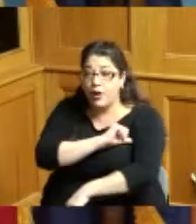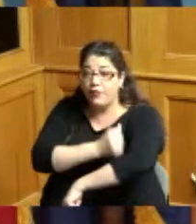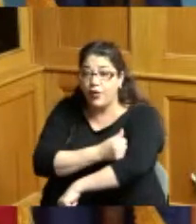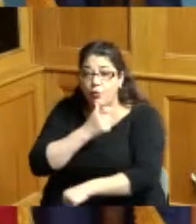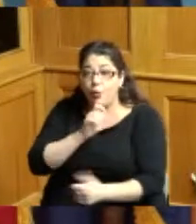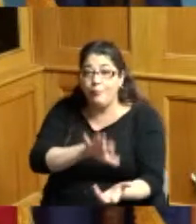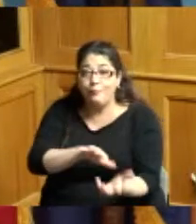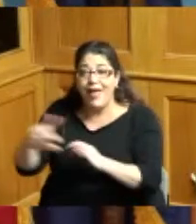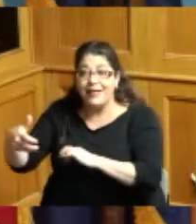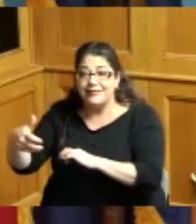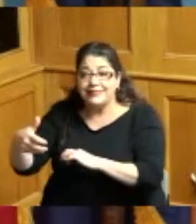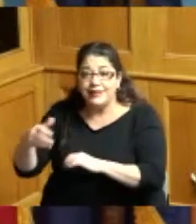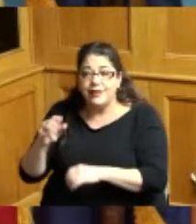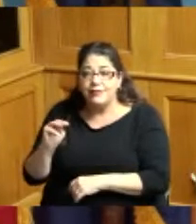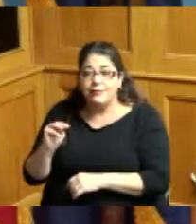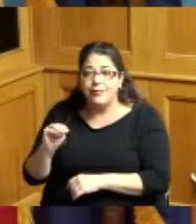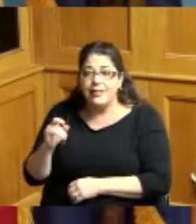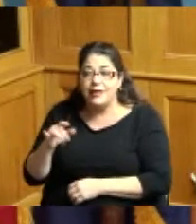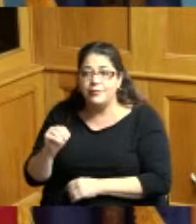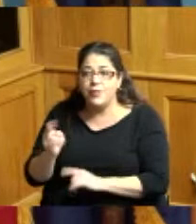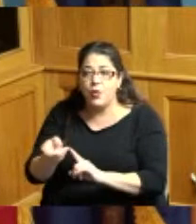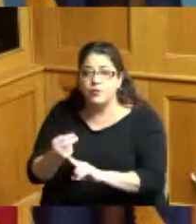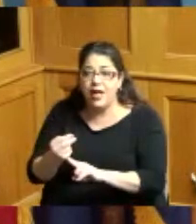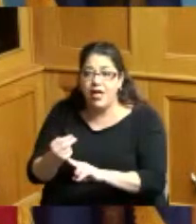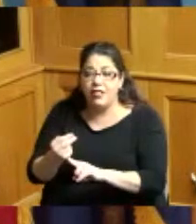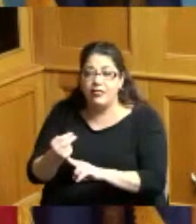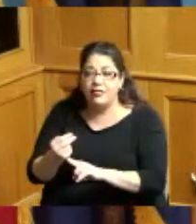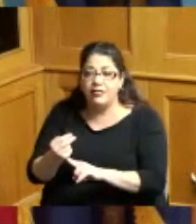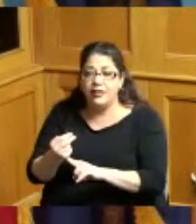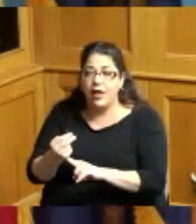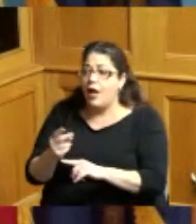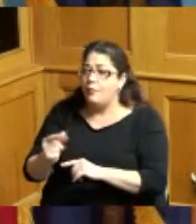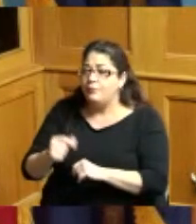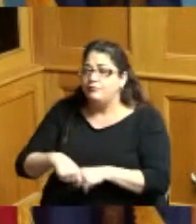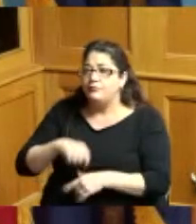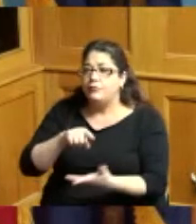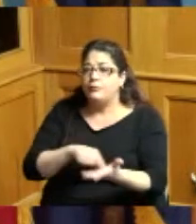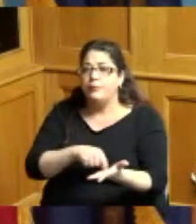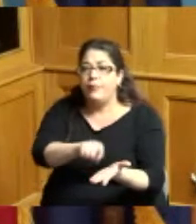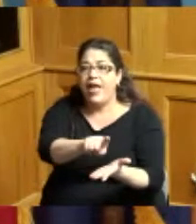the millennium hotel and we could do it with a blink of an eye without an argument without a